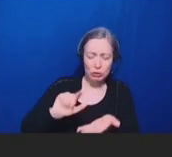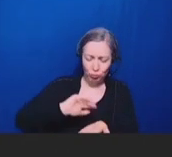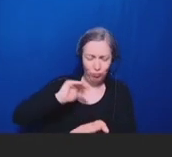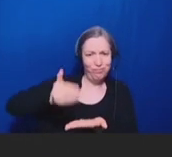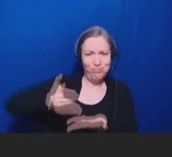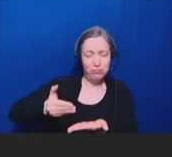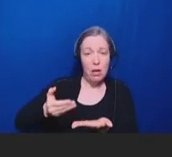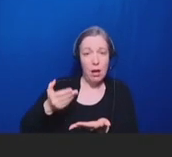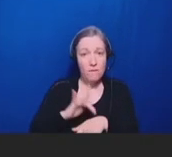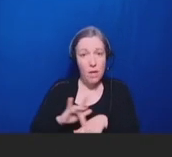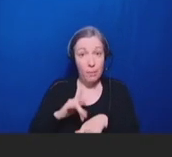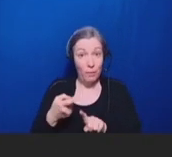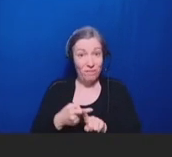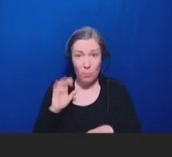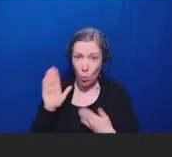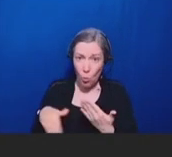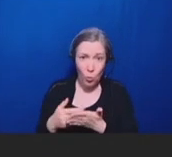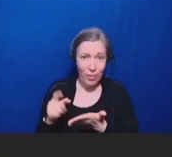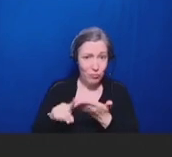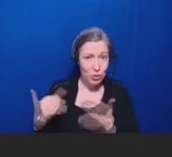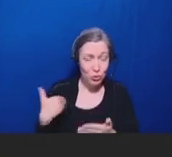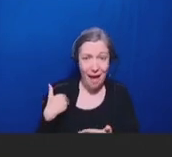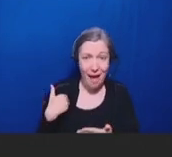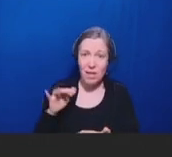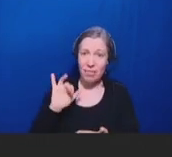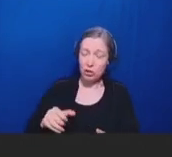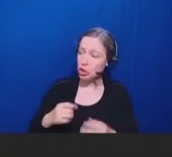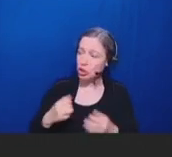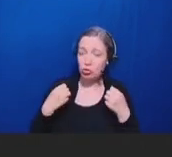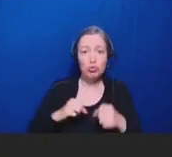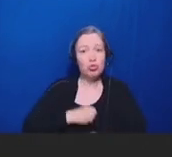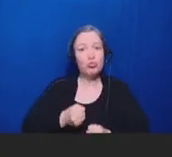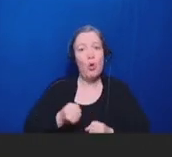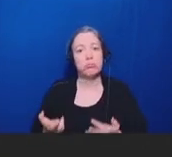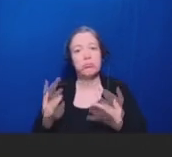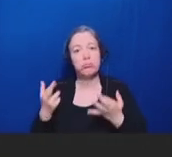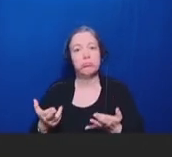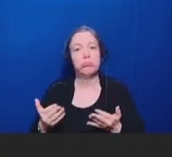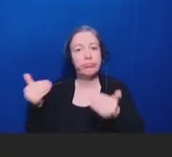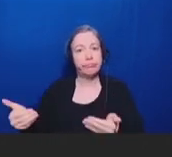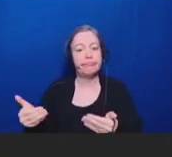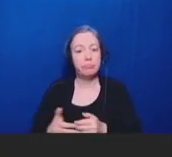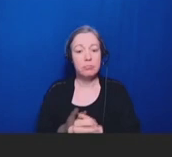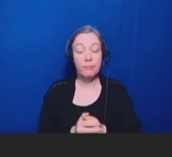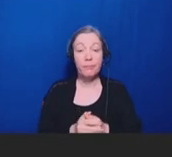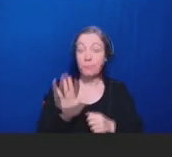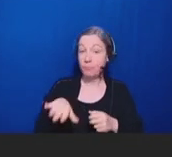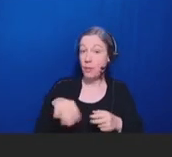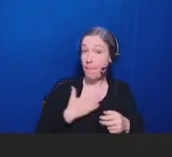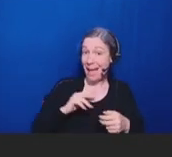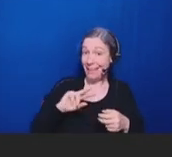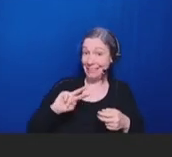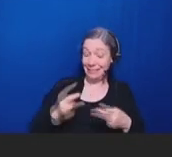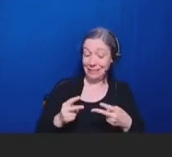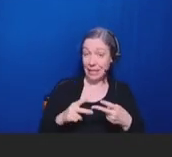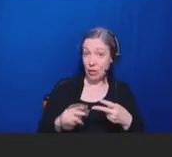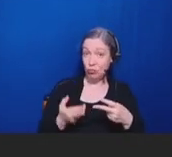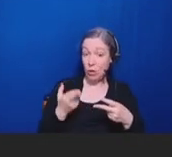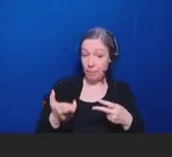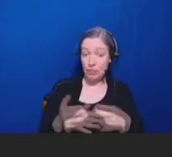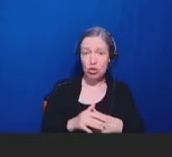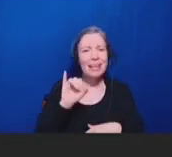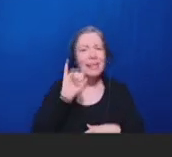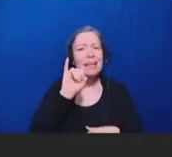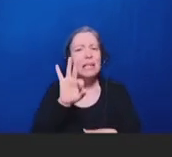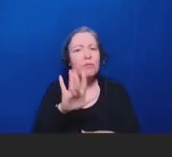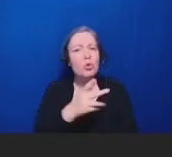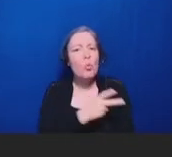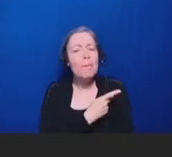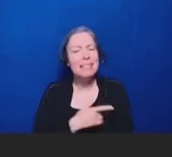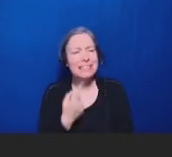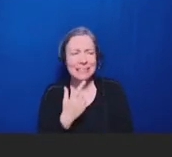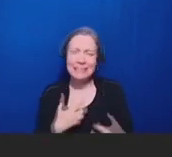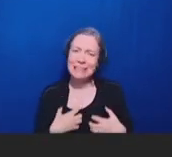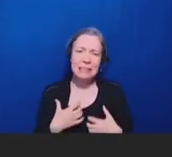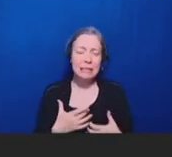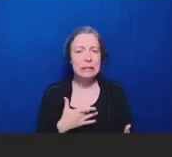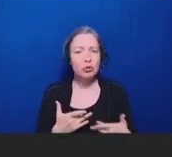My second recommendation is if a patient expresses their concern to you, make sure you list all